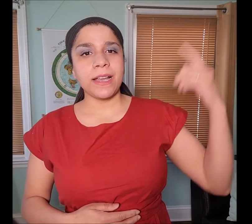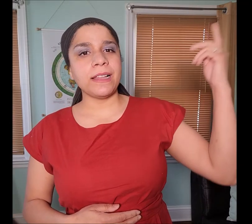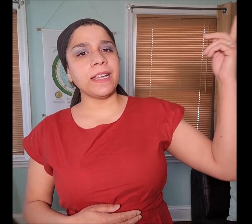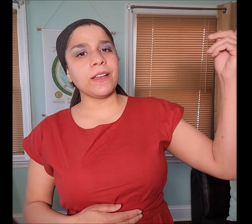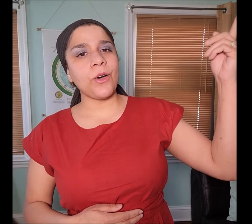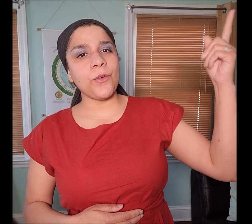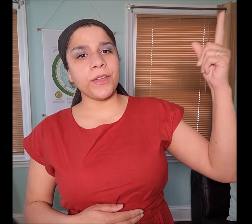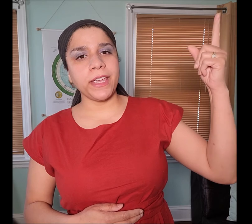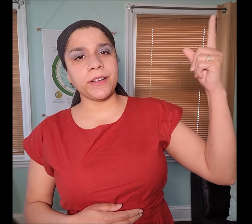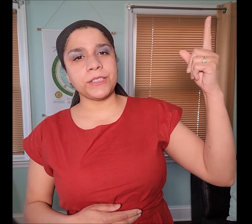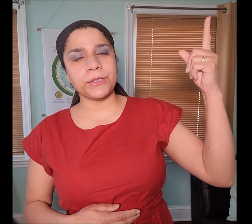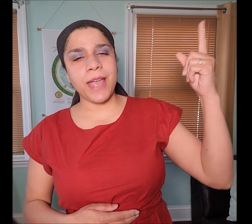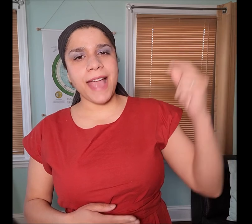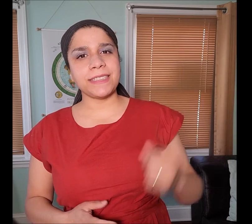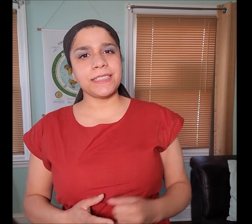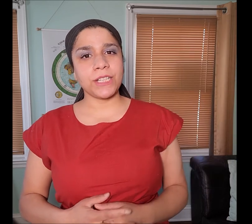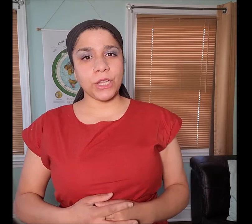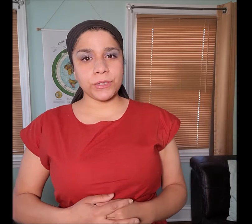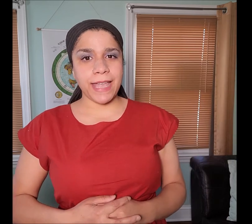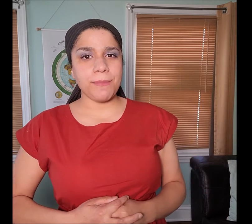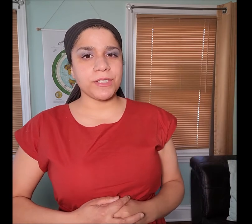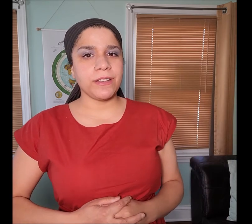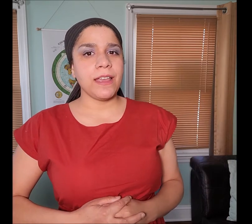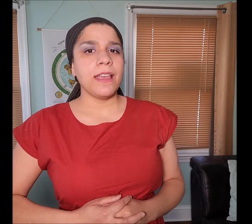click over here (or below) to access the closed caption.